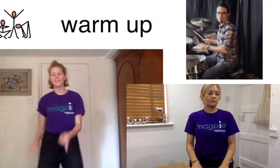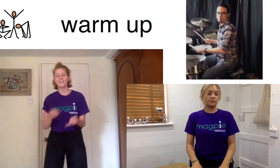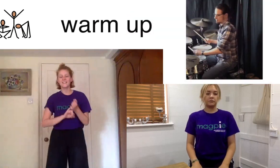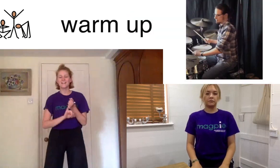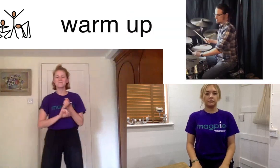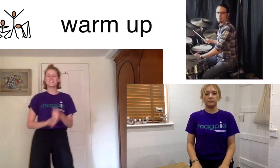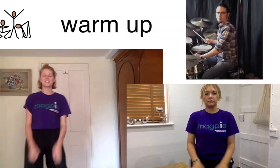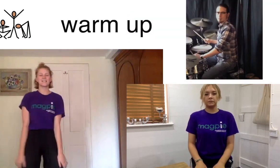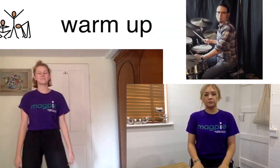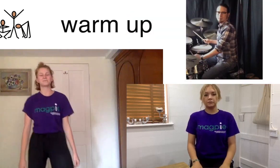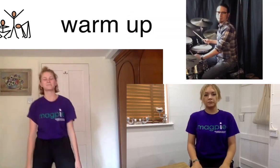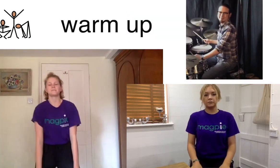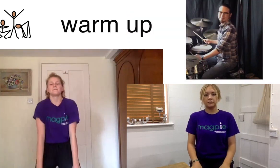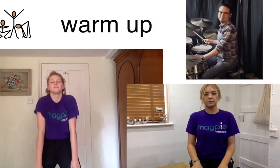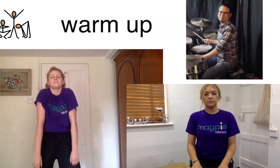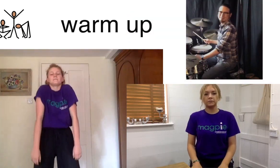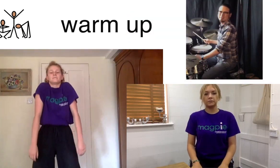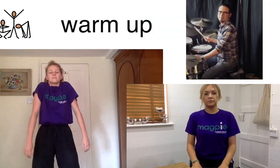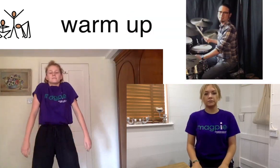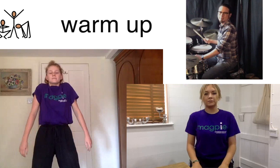thank you simon